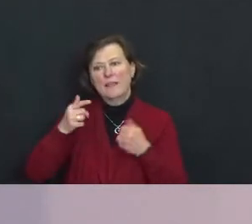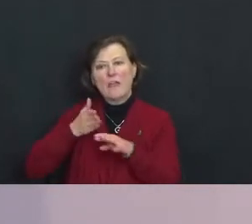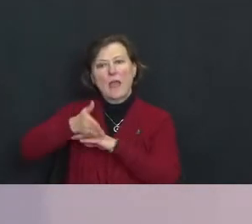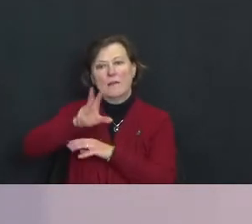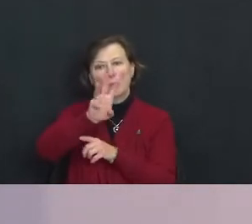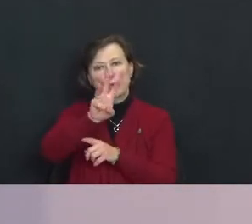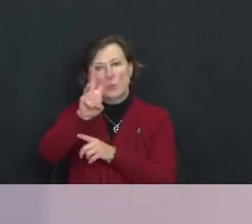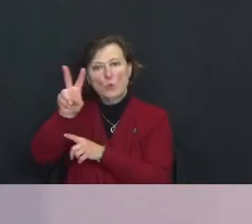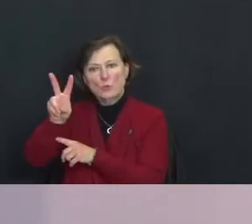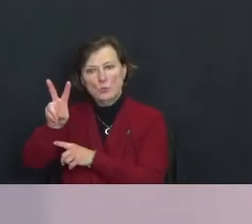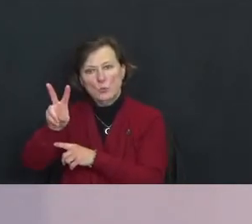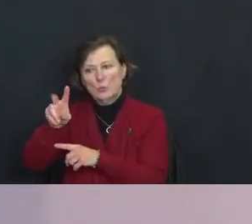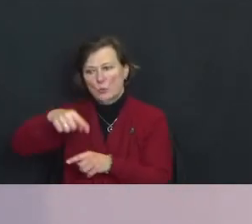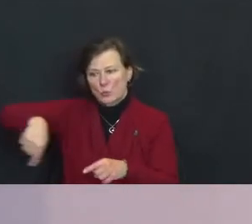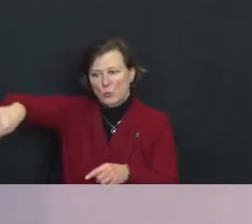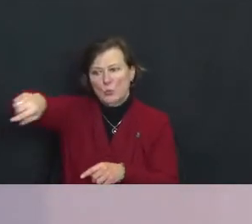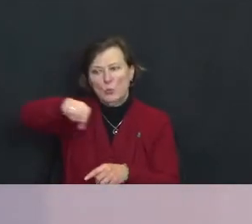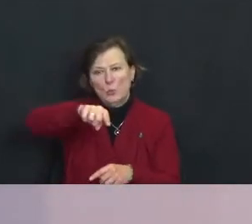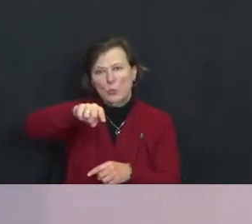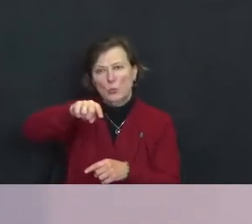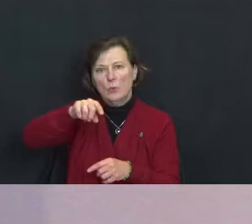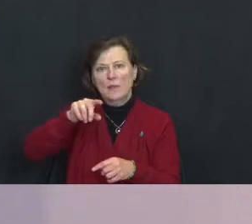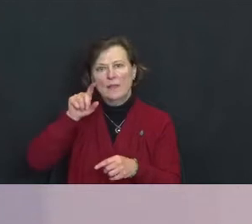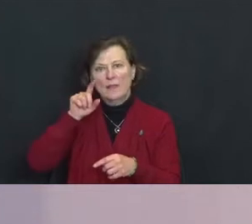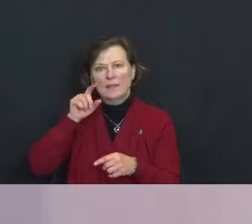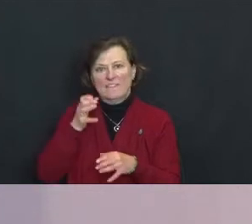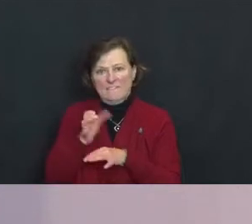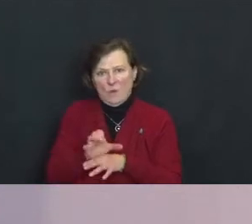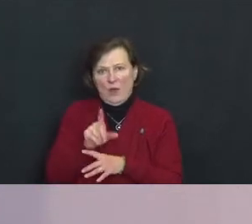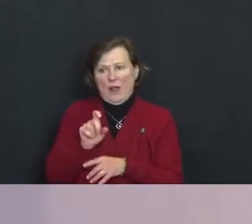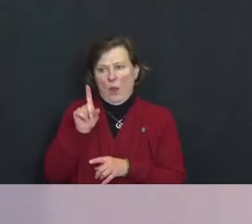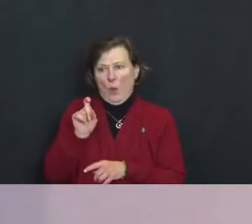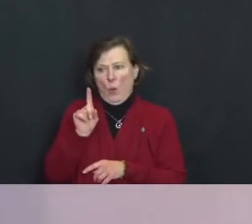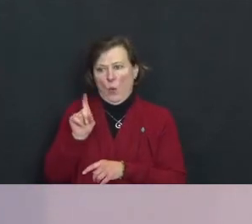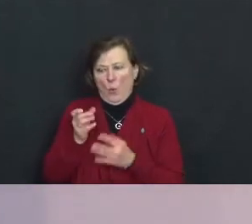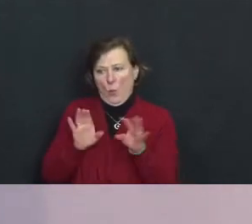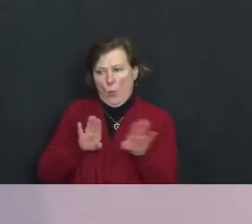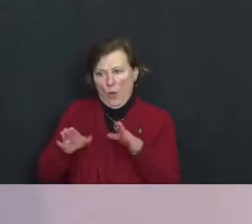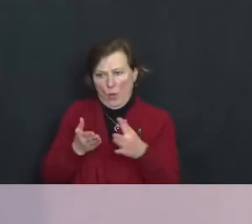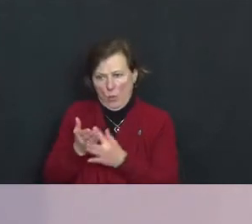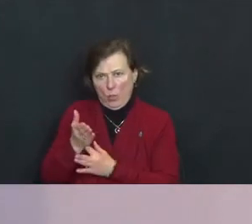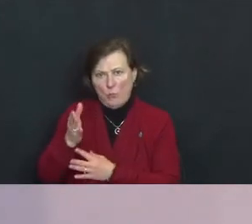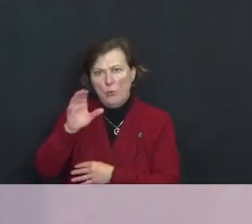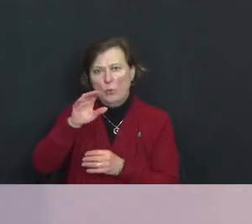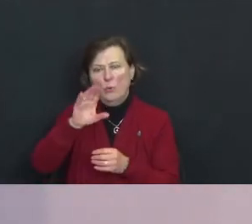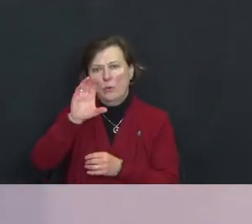They were forced by the allies to walk through the concentration camps and look at the corpses